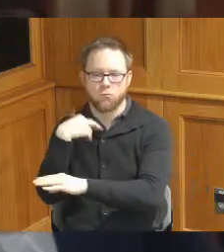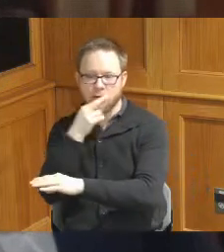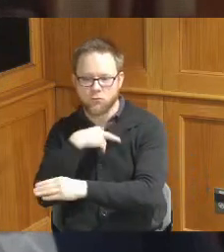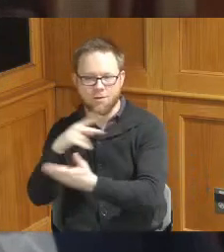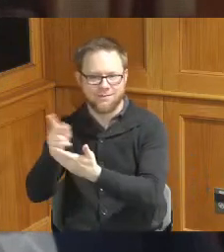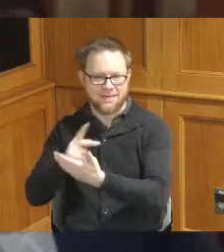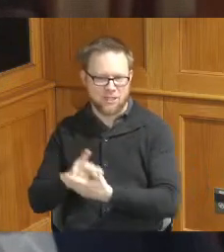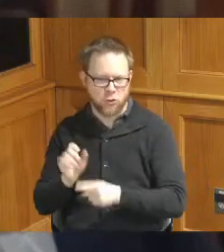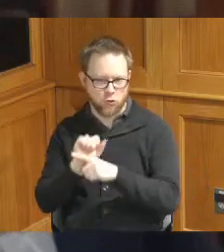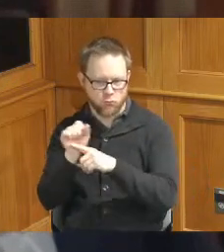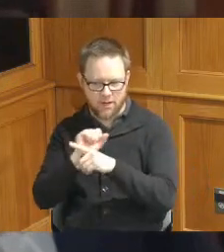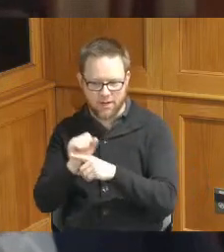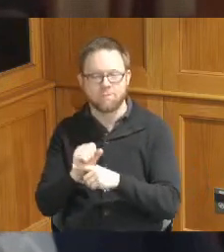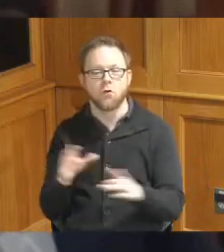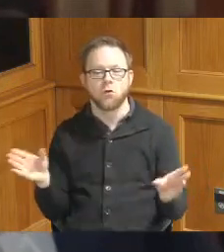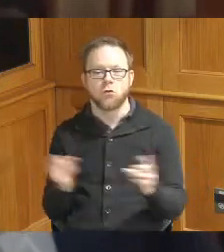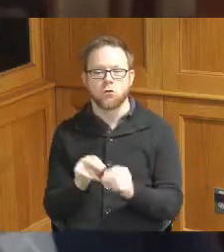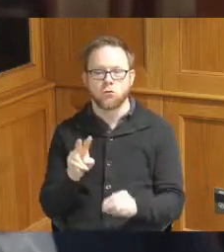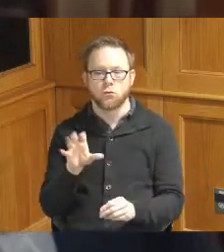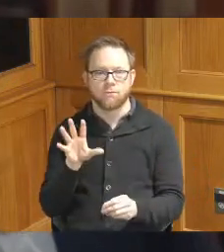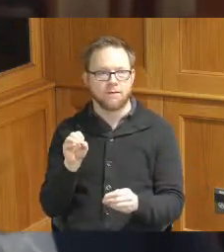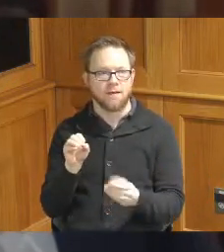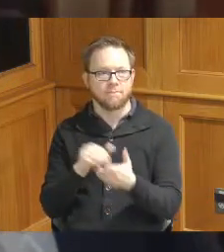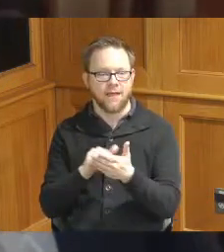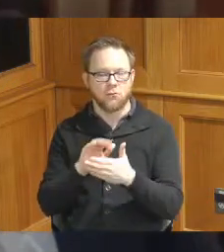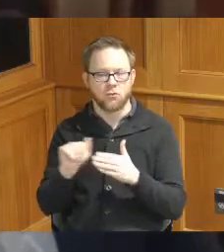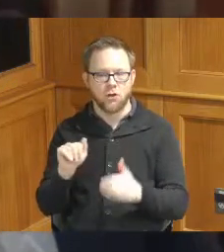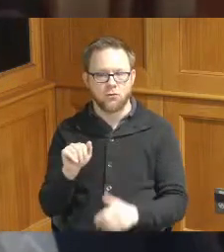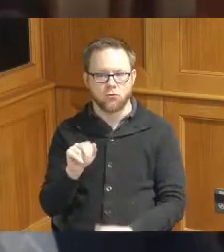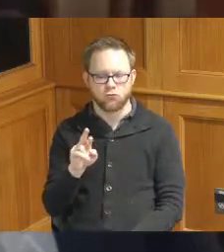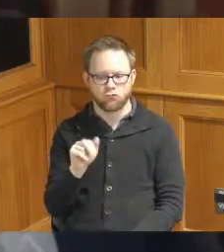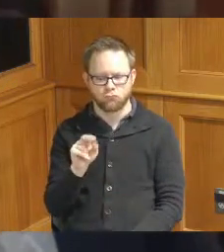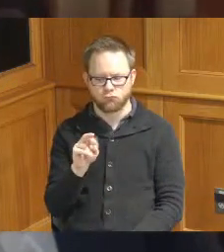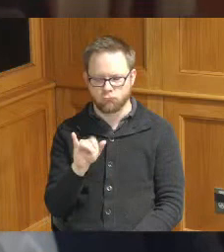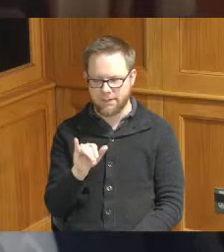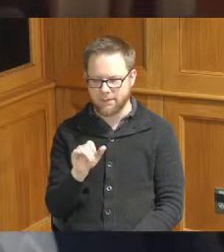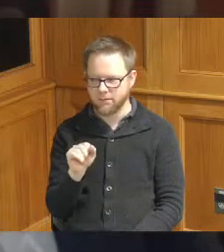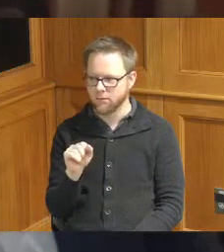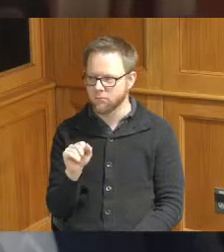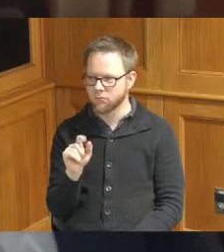205,000 and Randy struck I think is here the Director of Icon if there's any questions